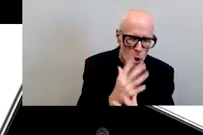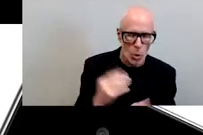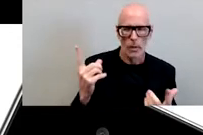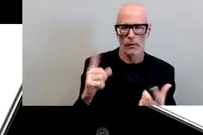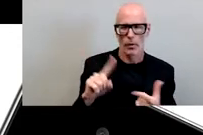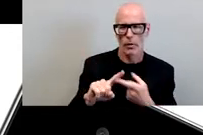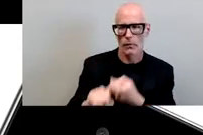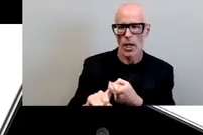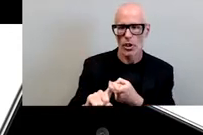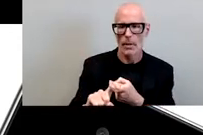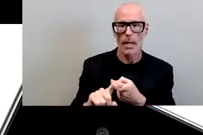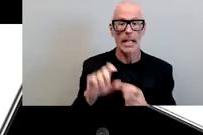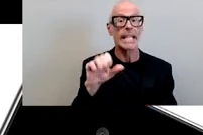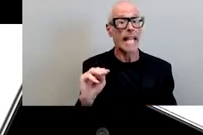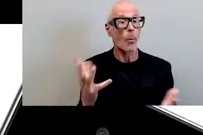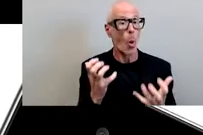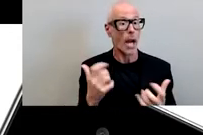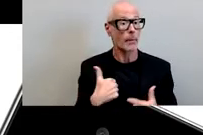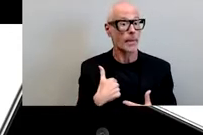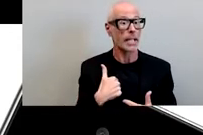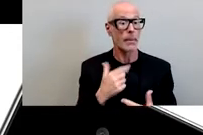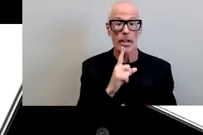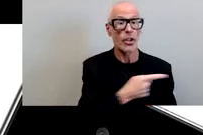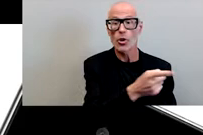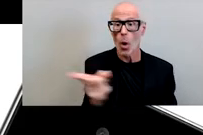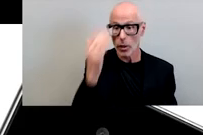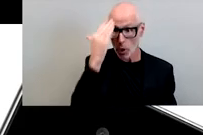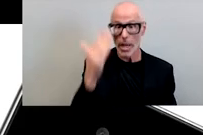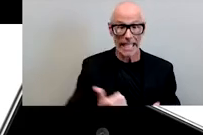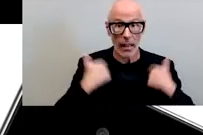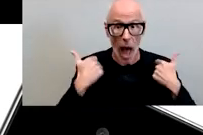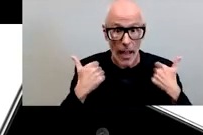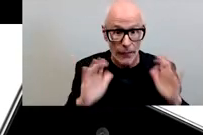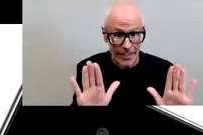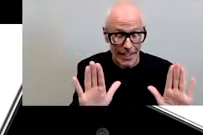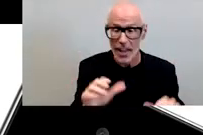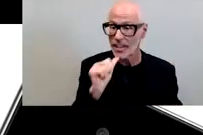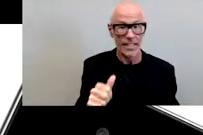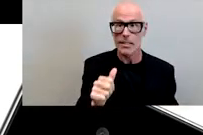sam wanted me to make sure that you all knew that he is alive and well so this is not an immemorium